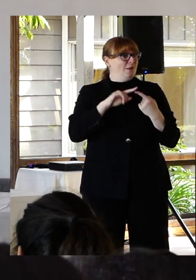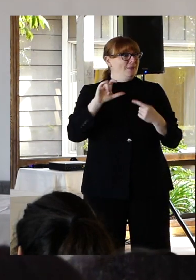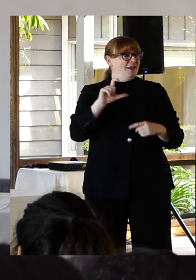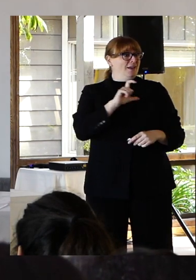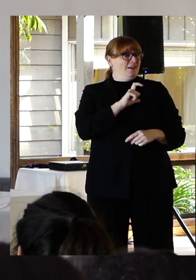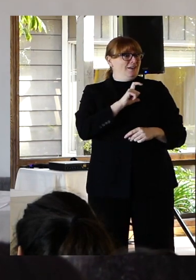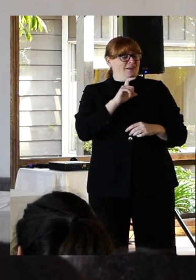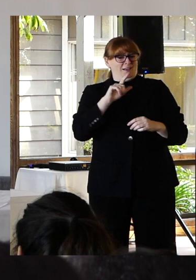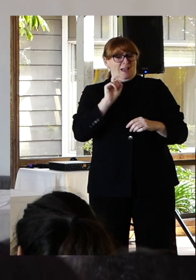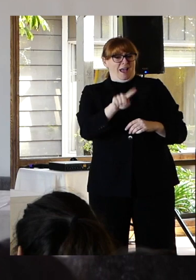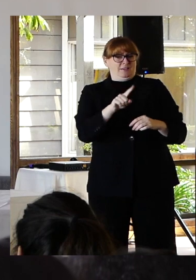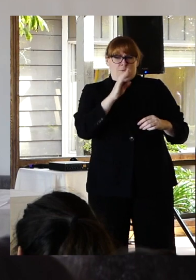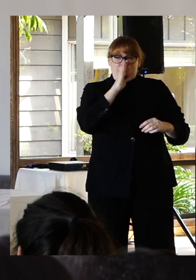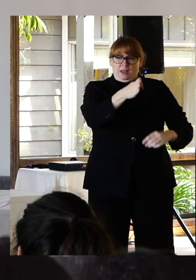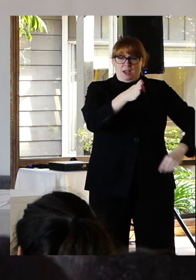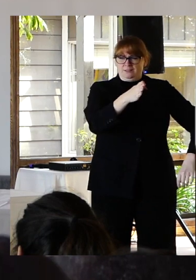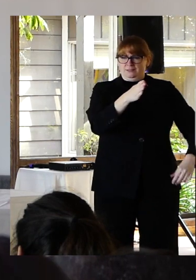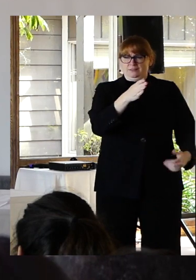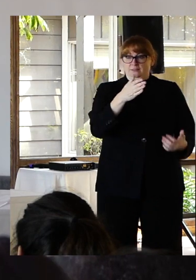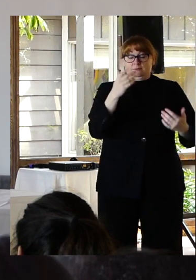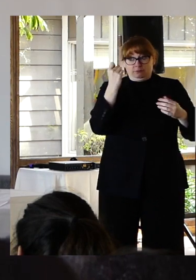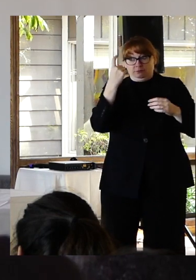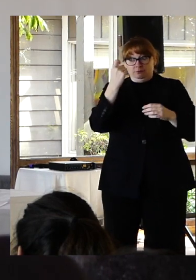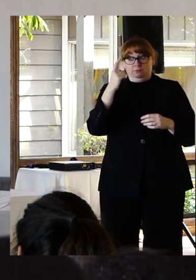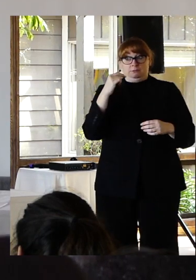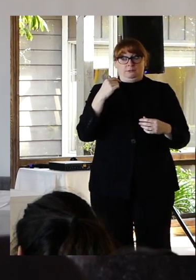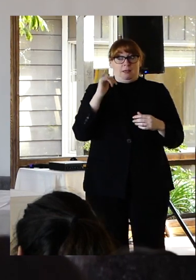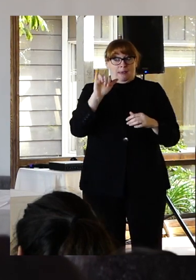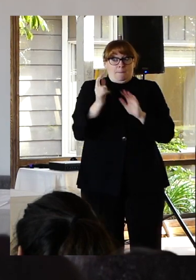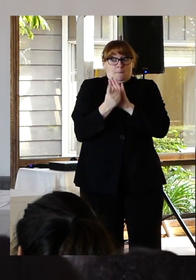when you are two hundred and twenty five feet above the water but